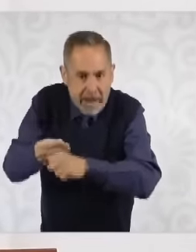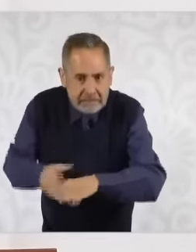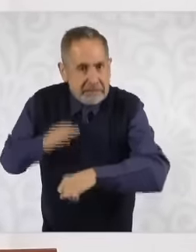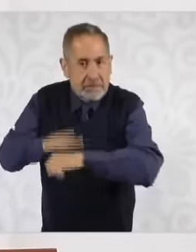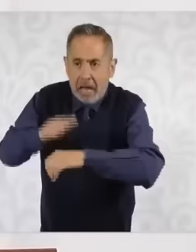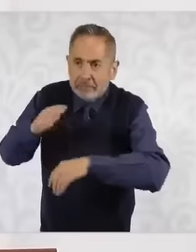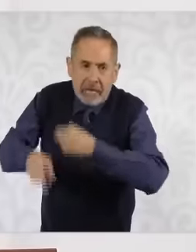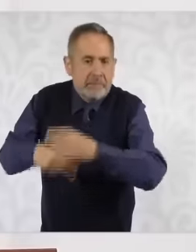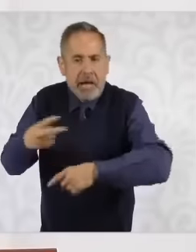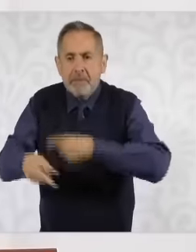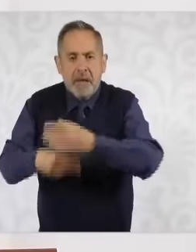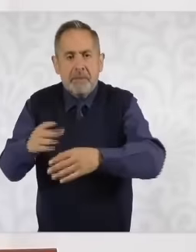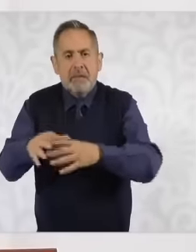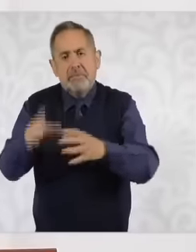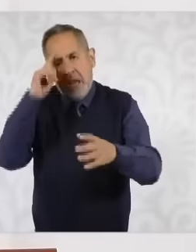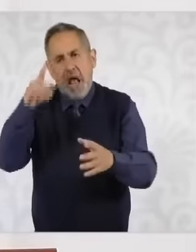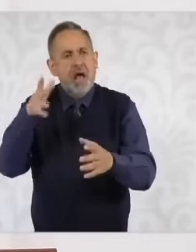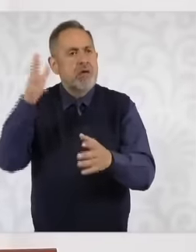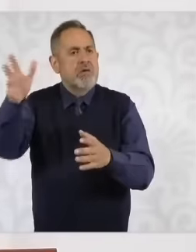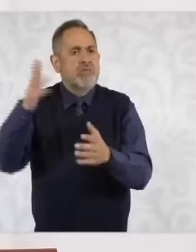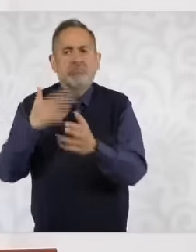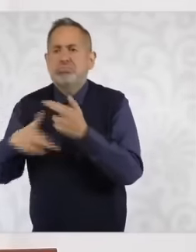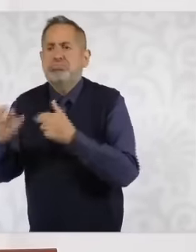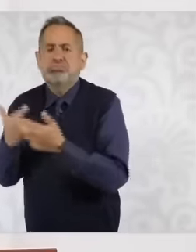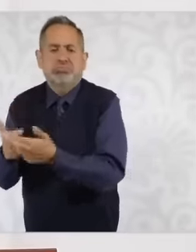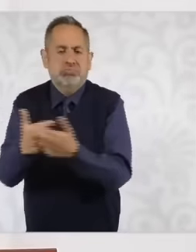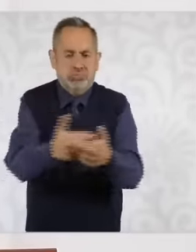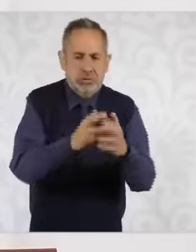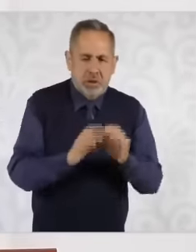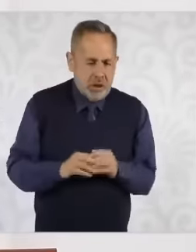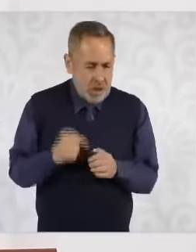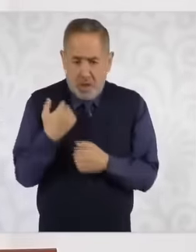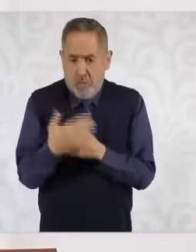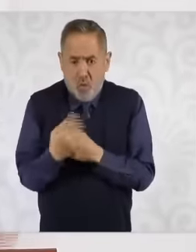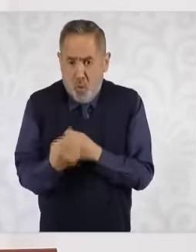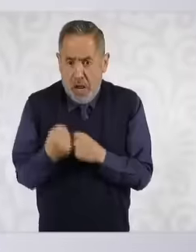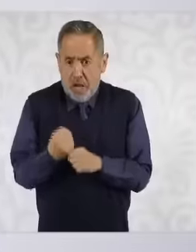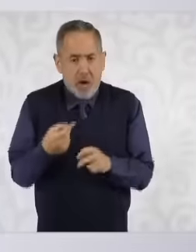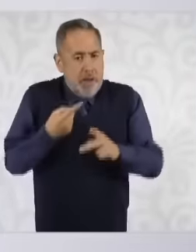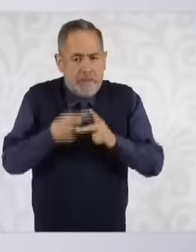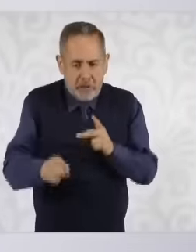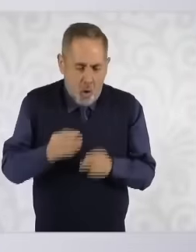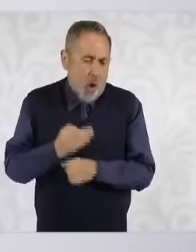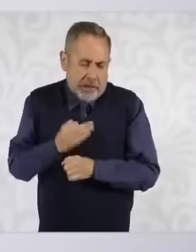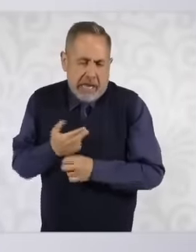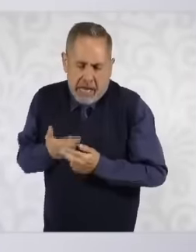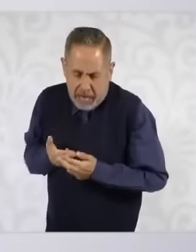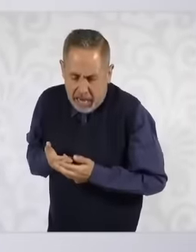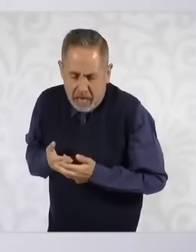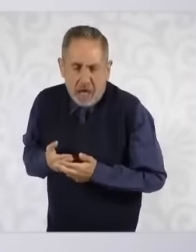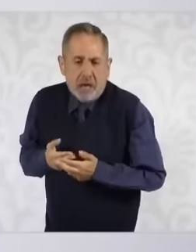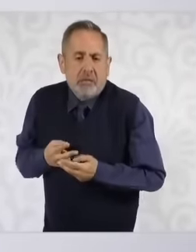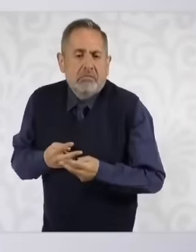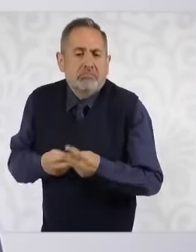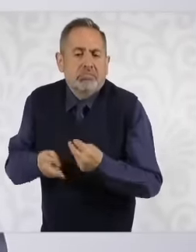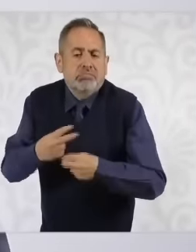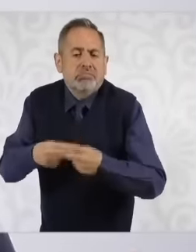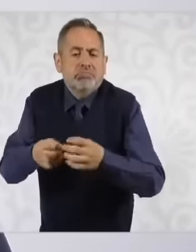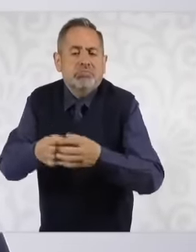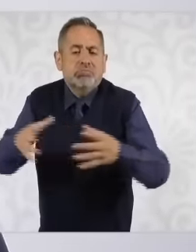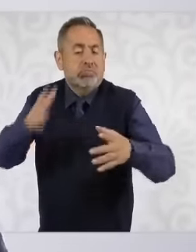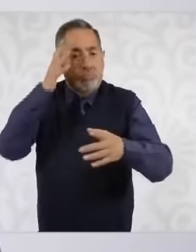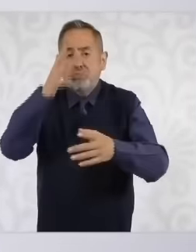into the productive systems of Mexico We are starting next year with what we have. We are not